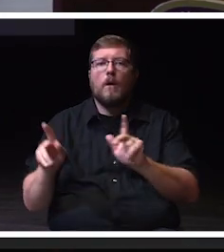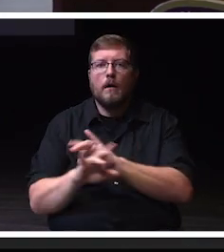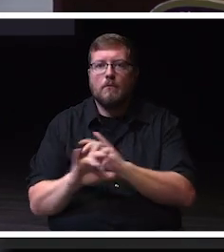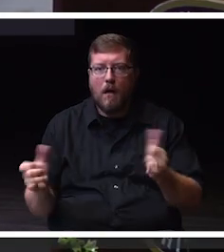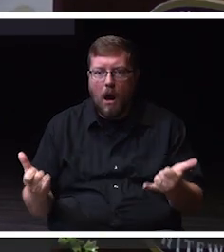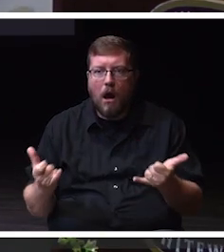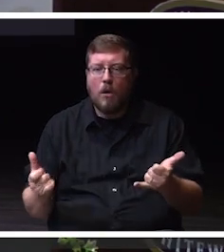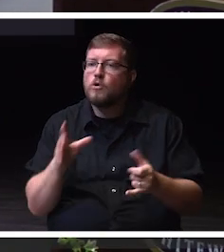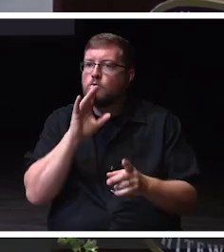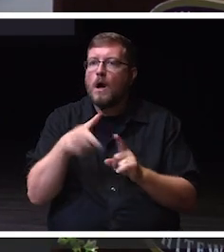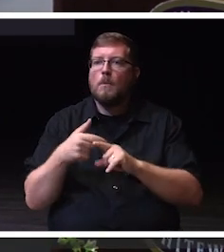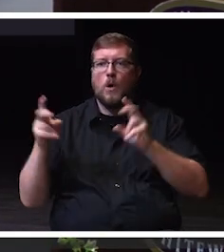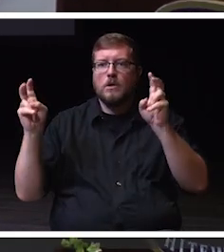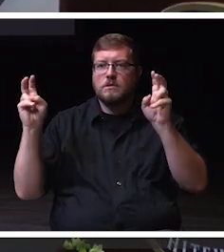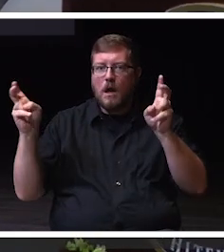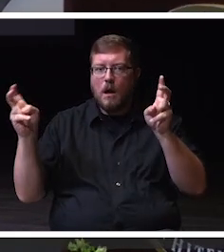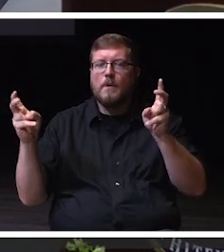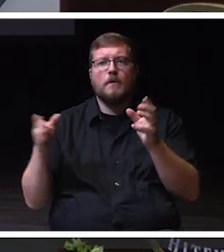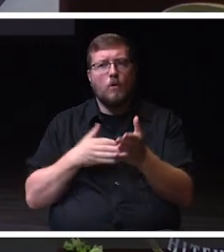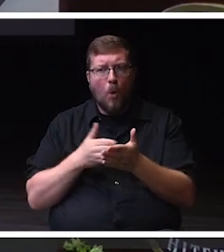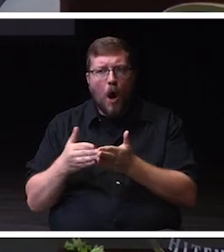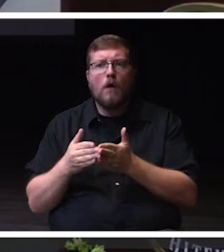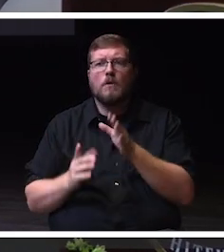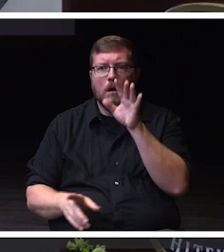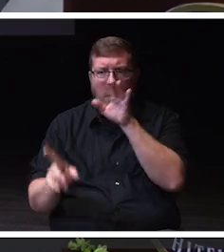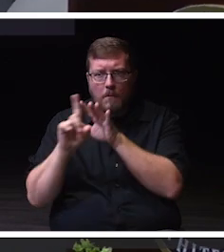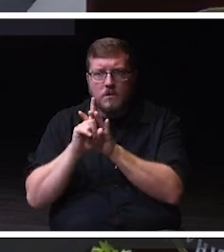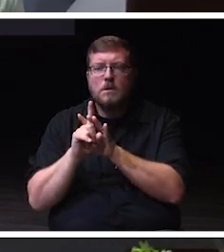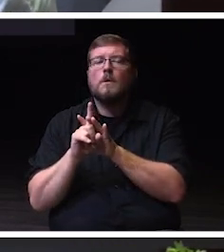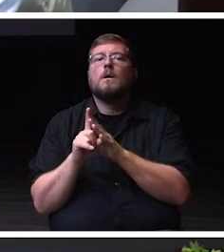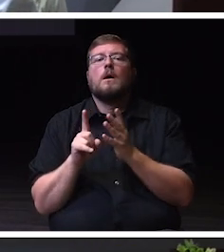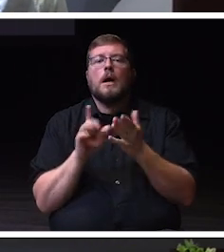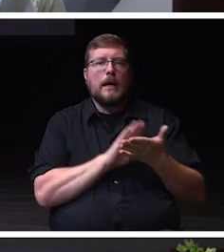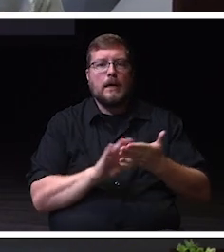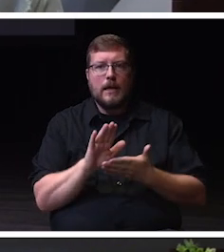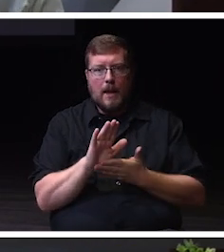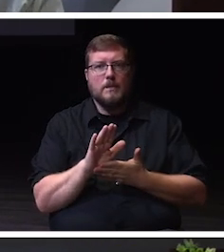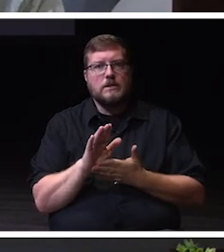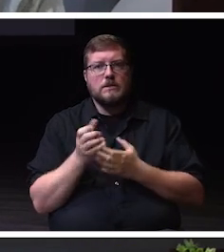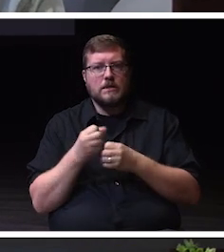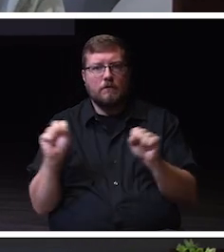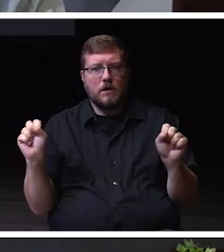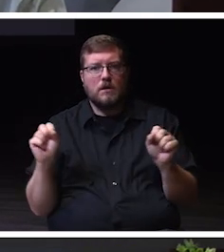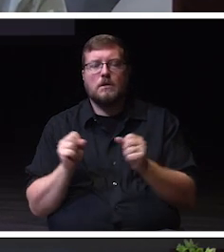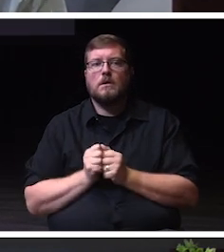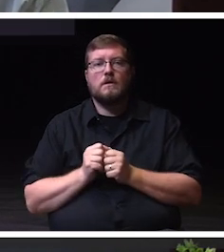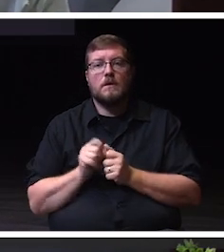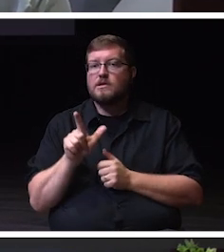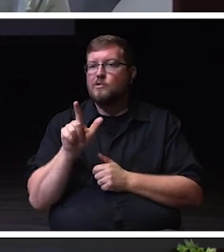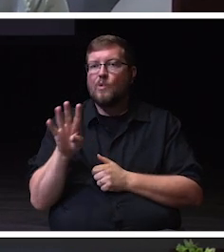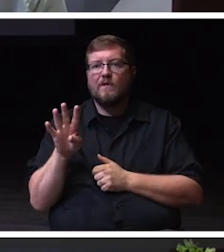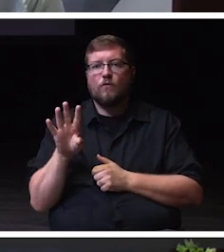that's often on our minds that of campus safety. This is a 24/7 commitment for us at UW-Whitewater.